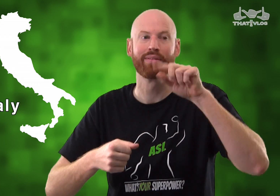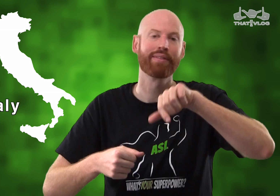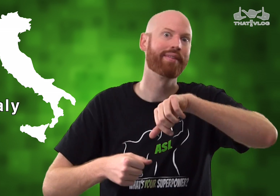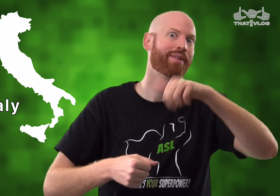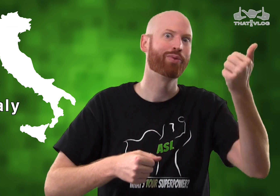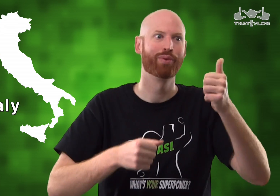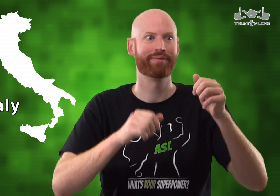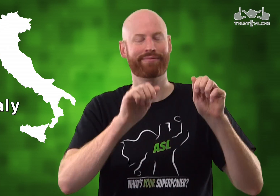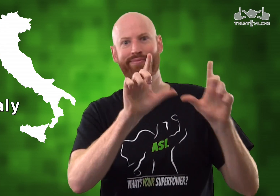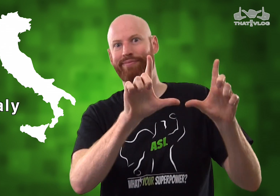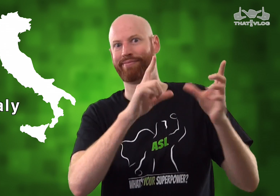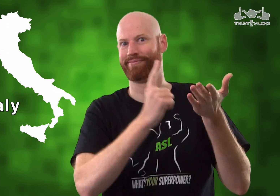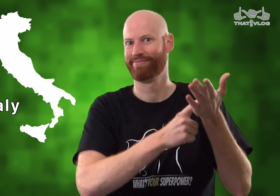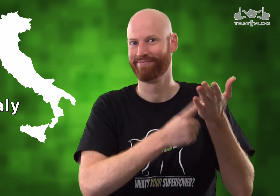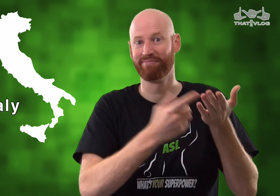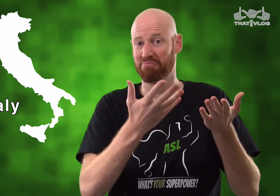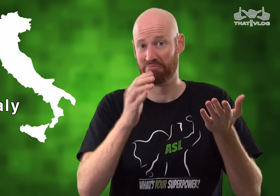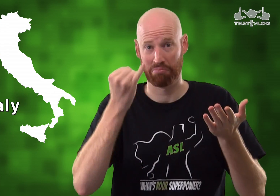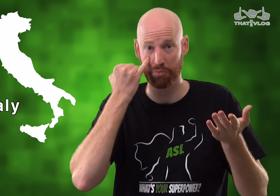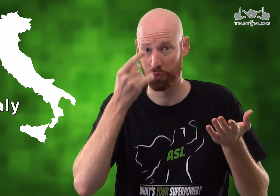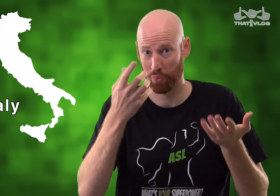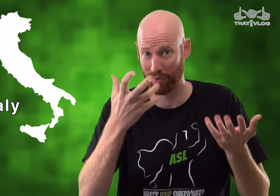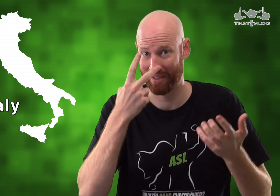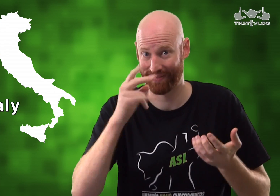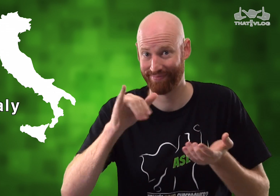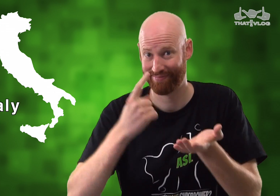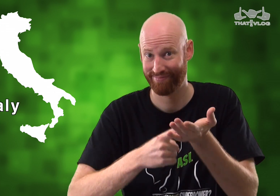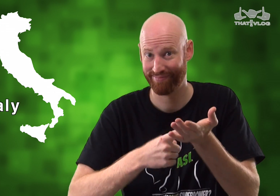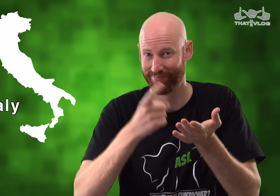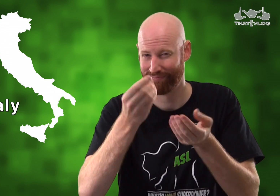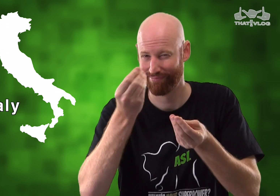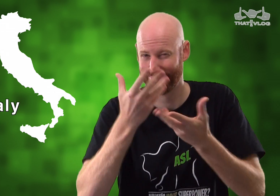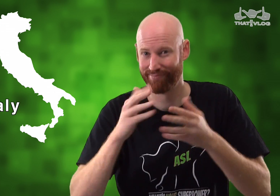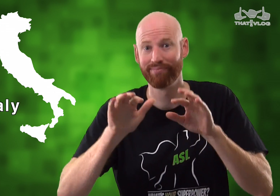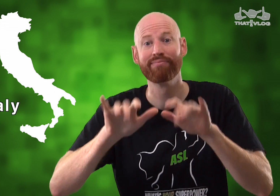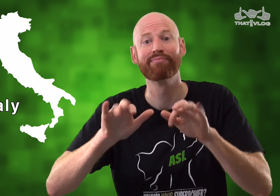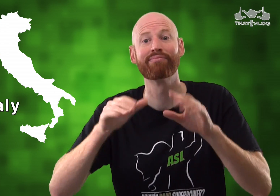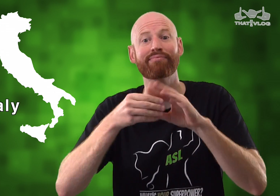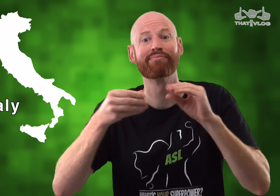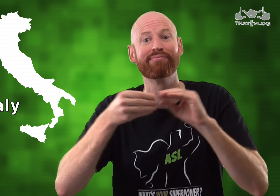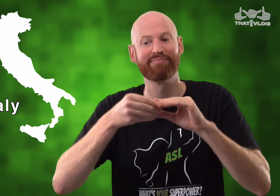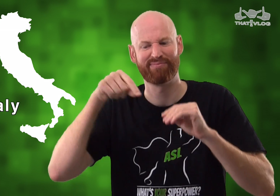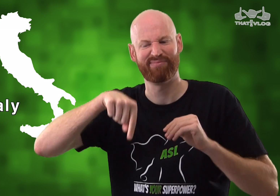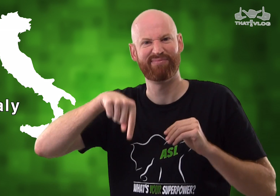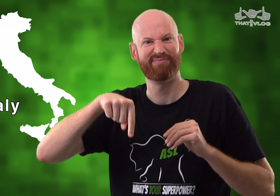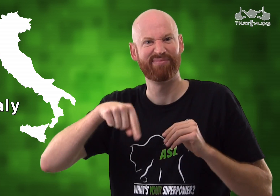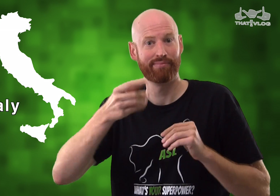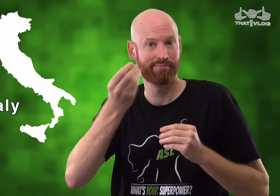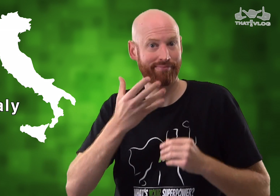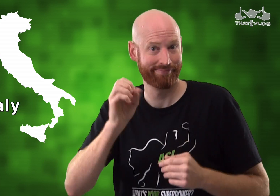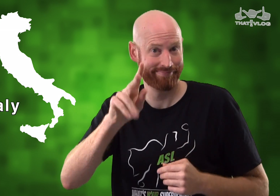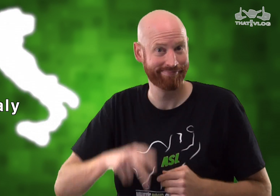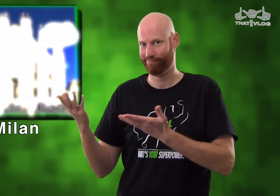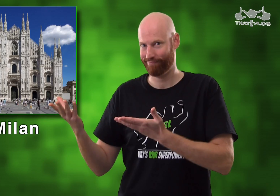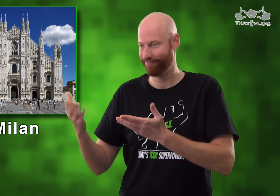Well, that's a discussion for another time. But if you'd like to see that discussion, let me know with a comment, down in the description,